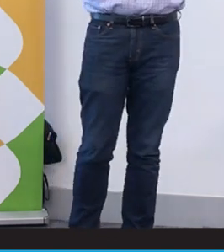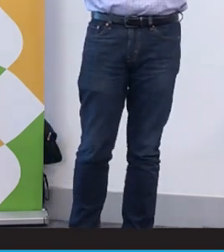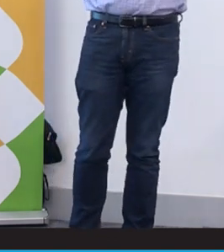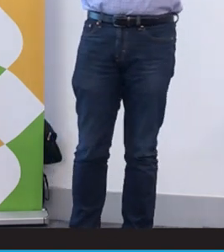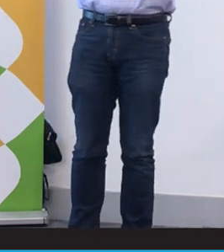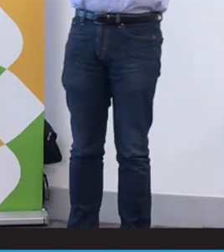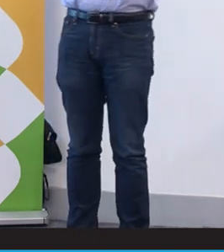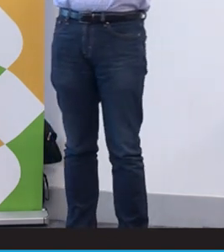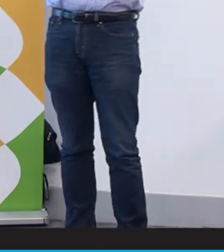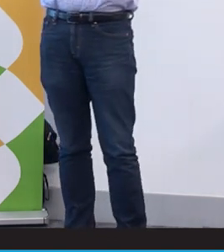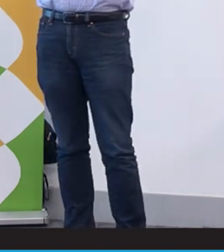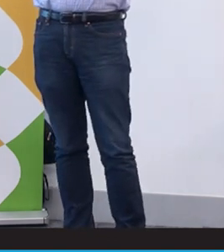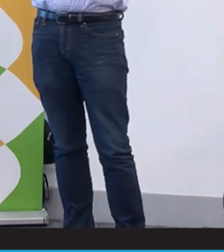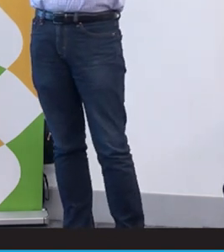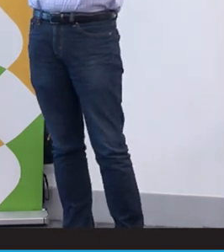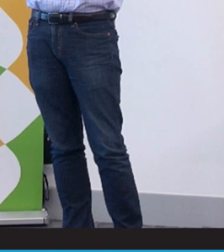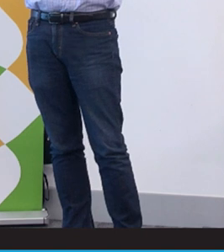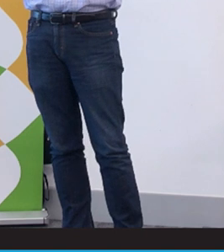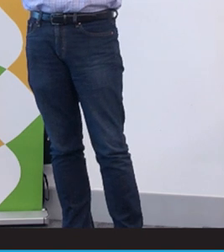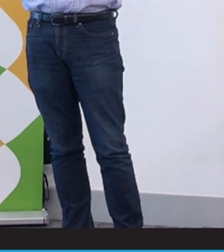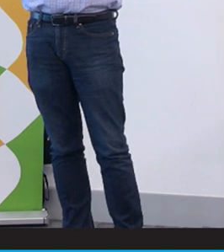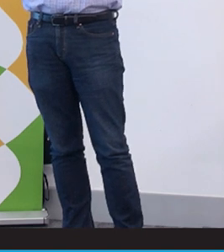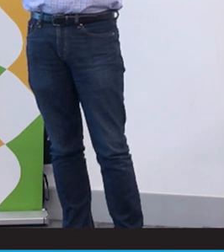we are talking a lot about disability here. We've got international deaf